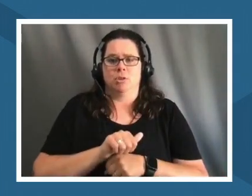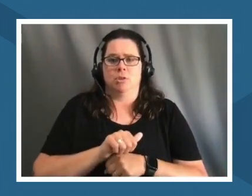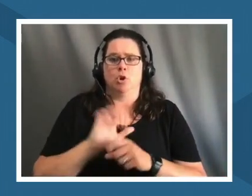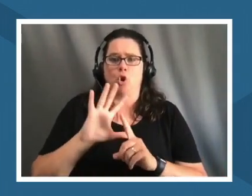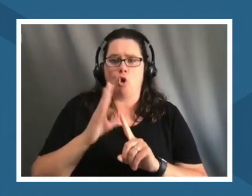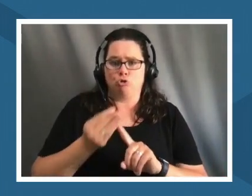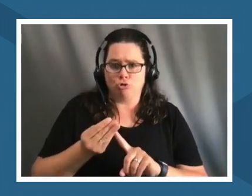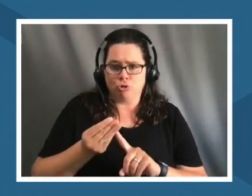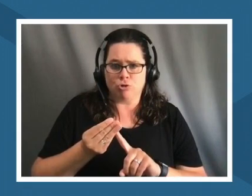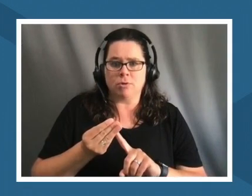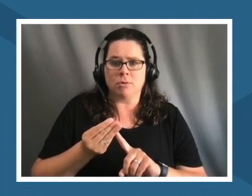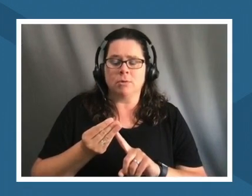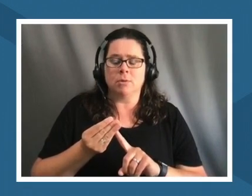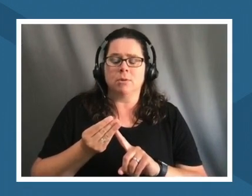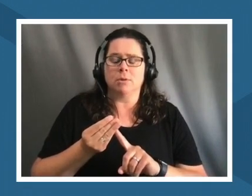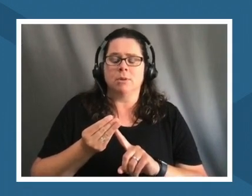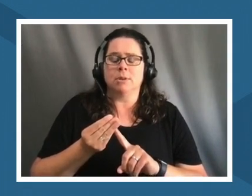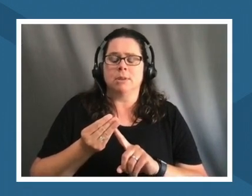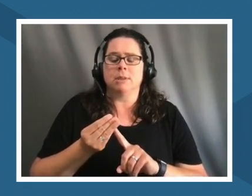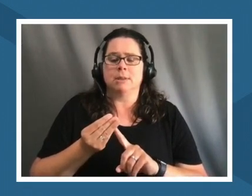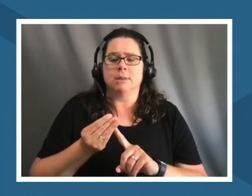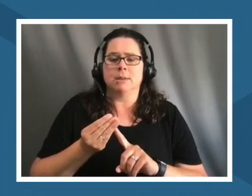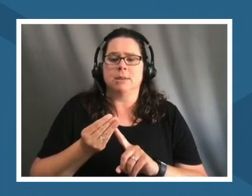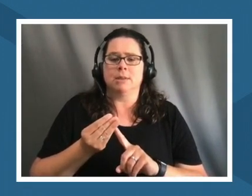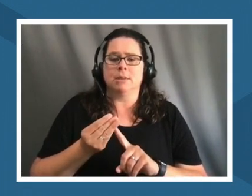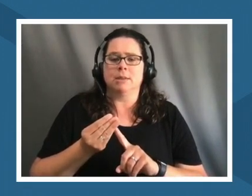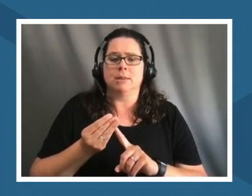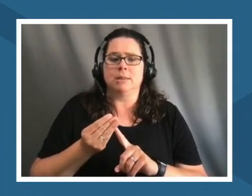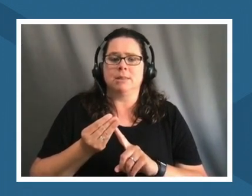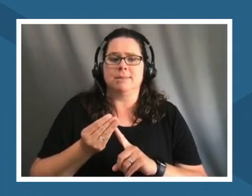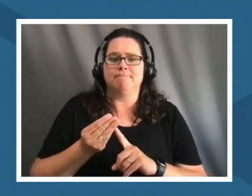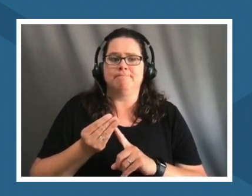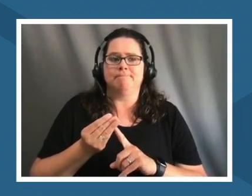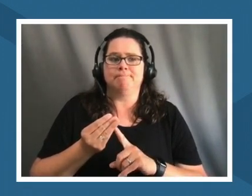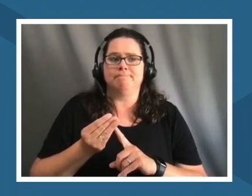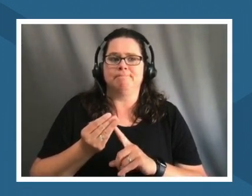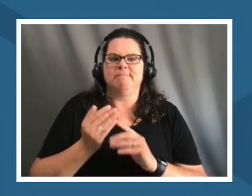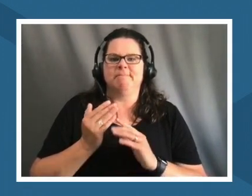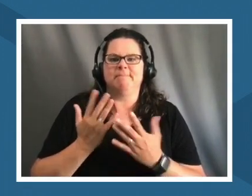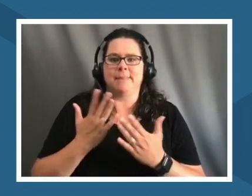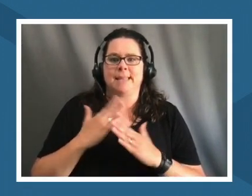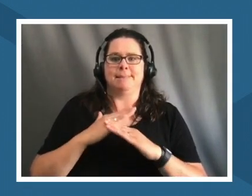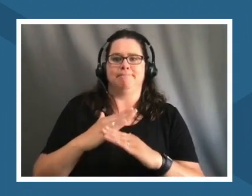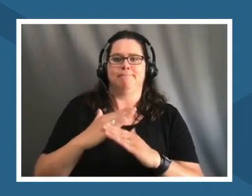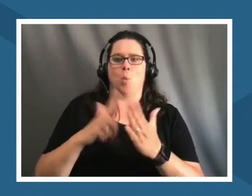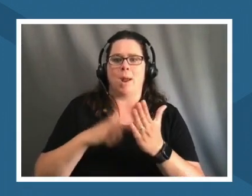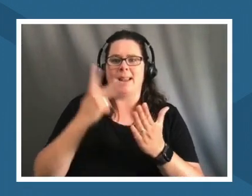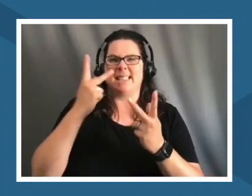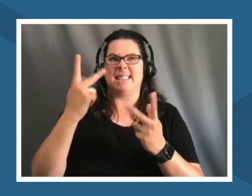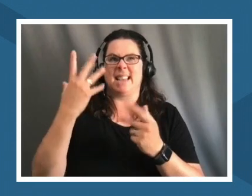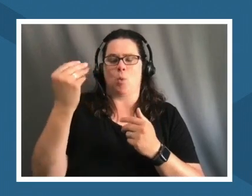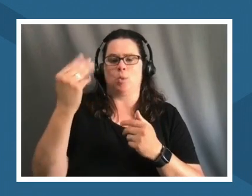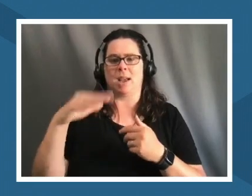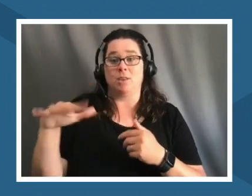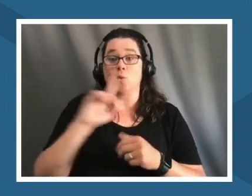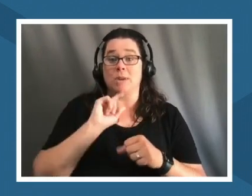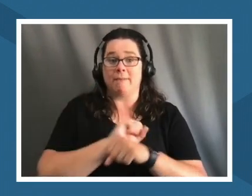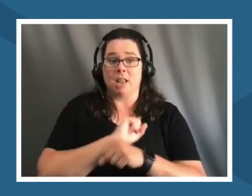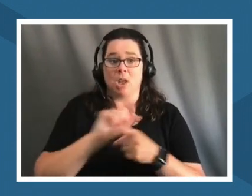is hindered um by what i see outside and so